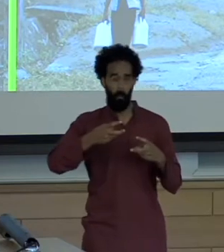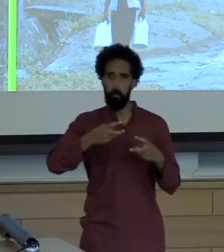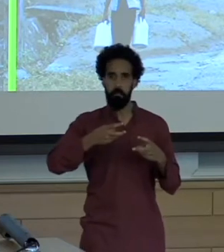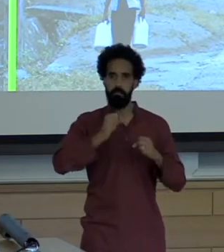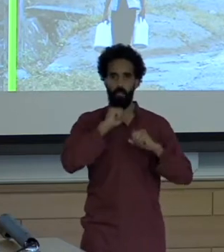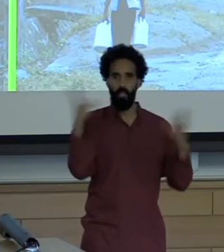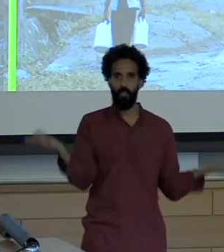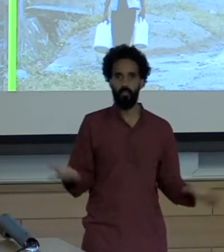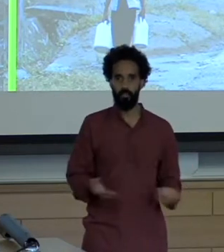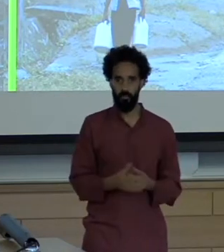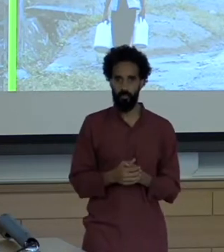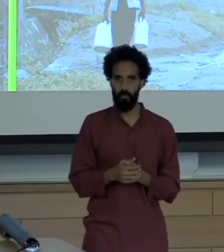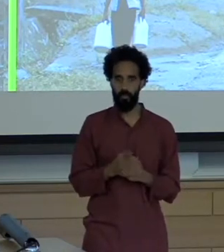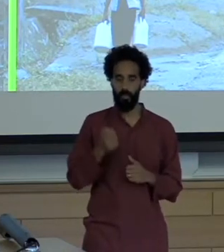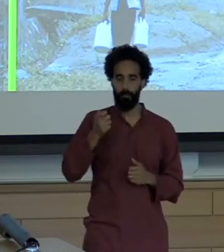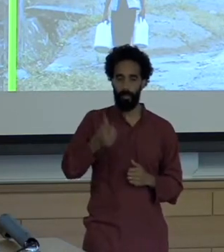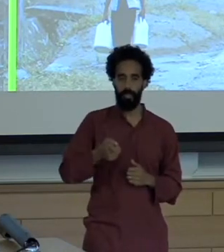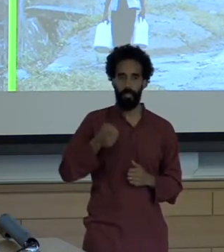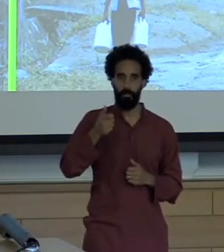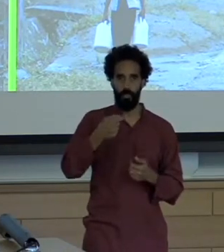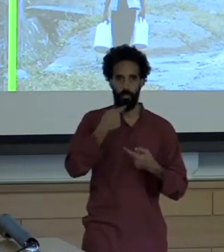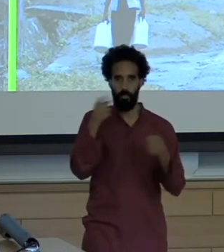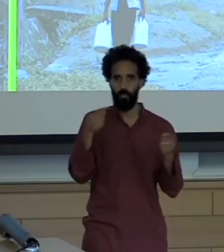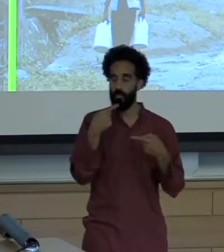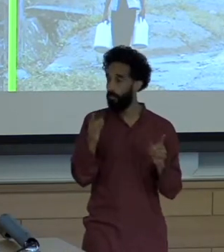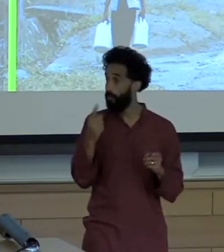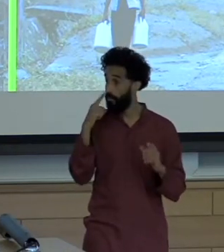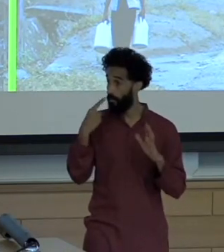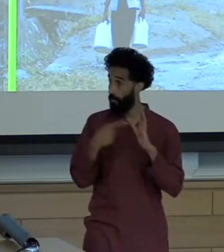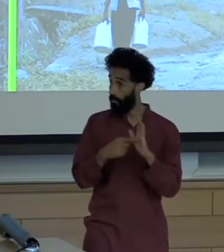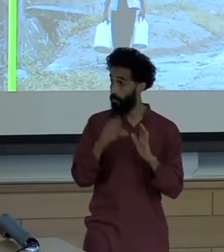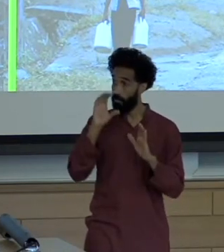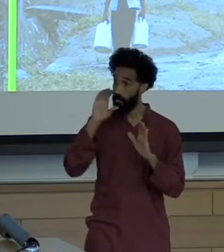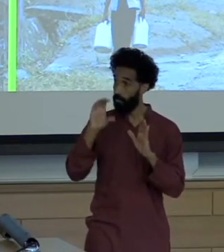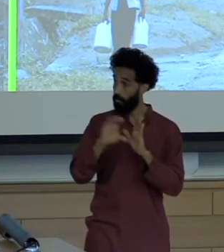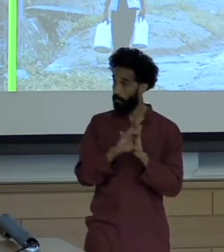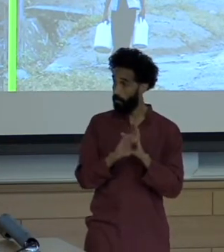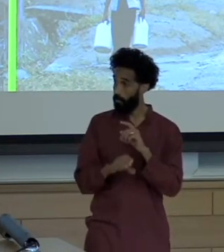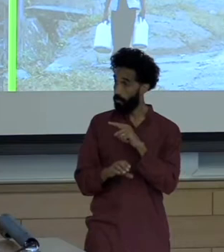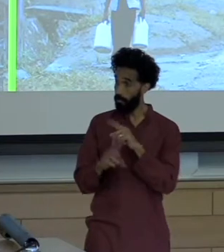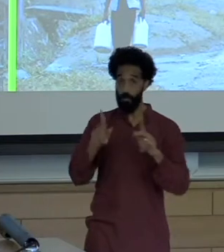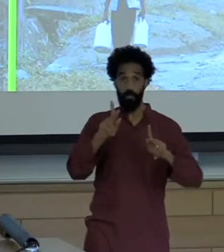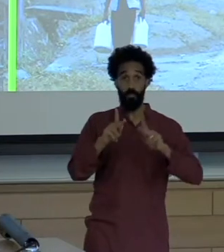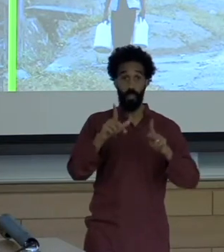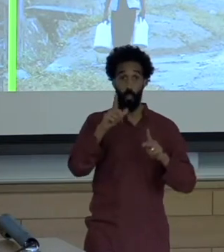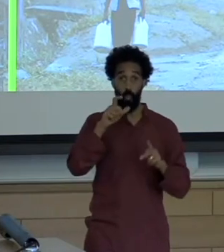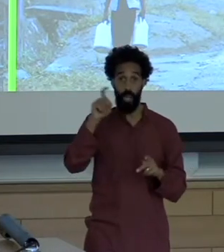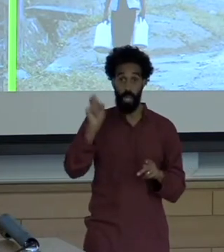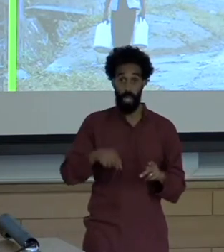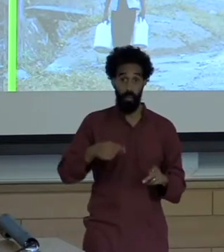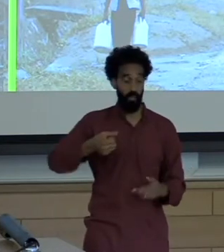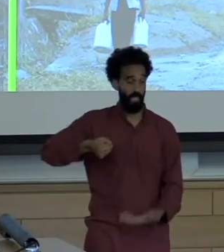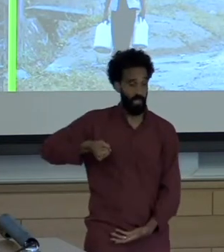The example of this photo these are the people who must walk every day to get water